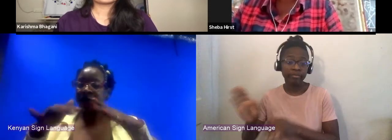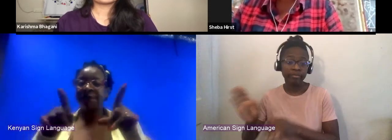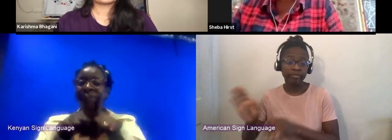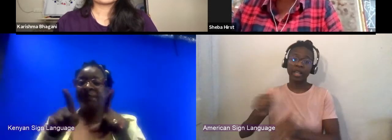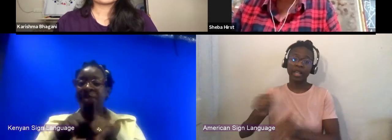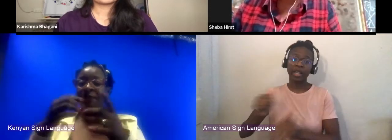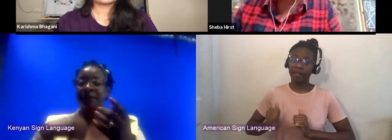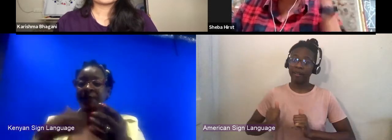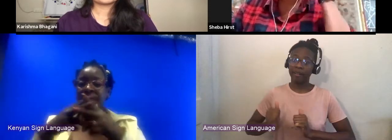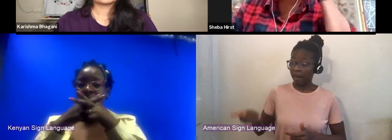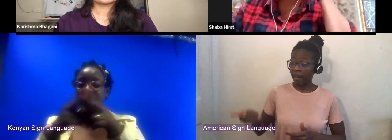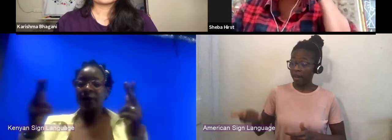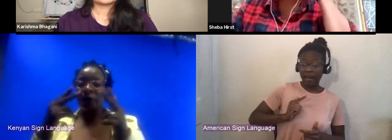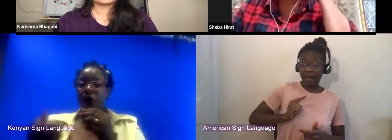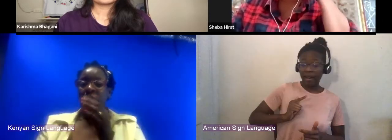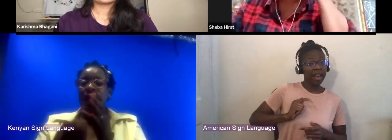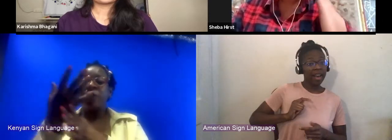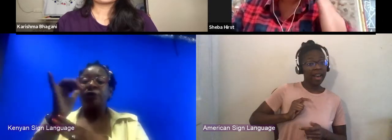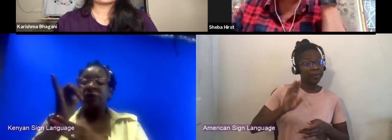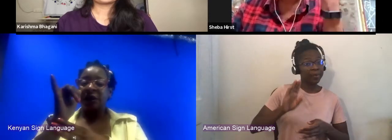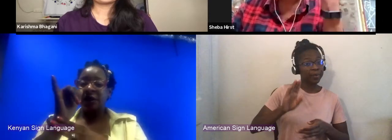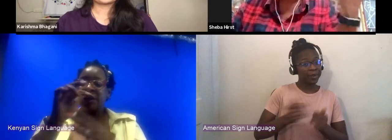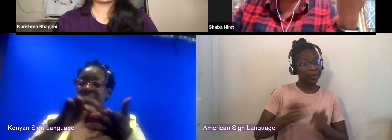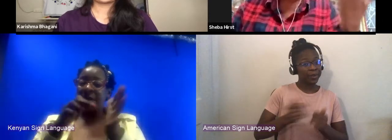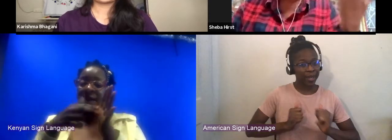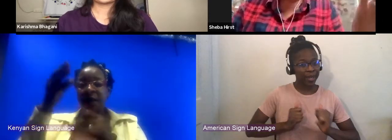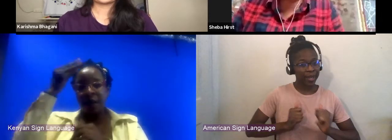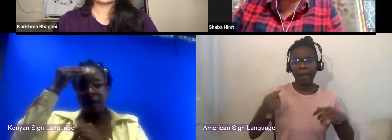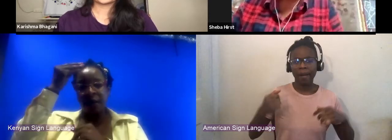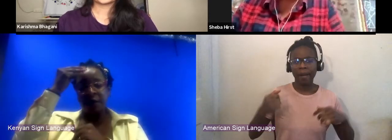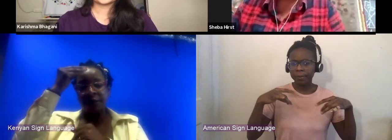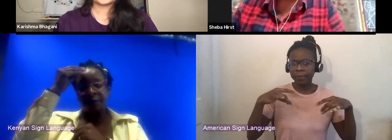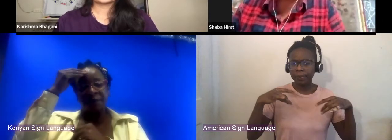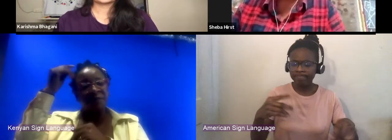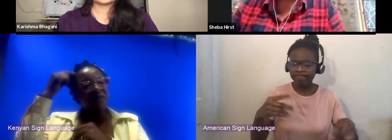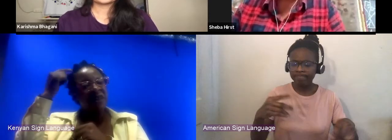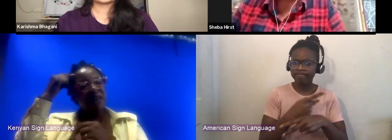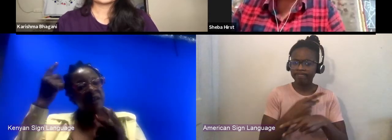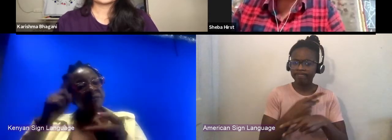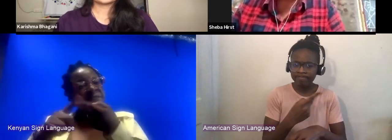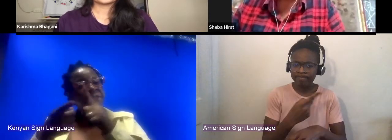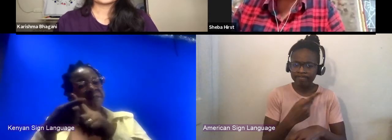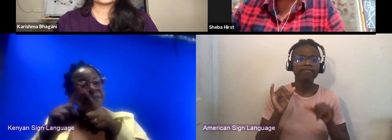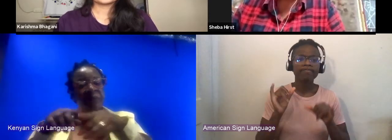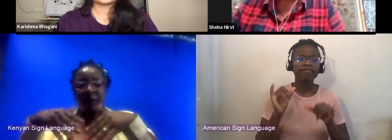kind of really landing on the job and figuring out how to make make those kinds